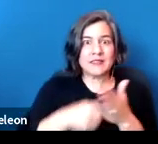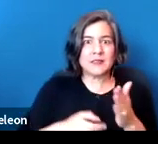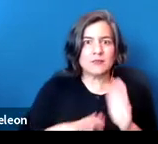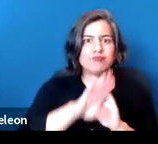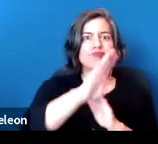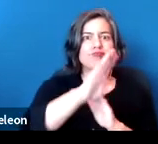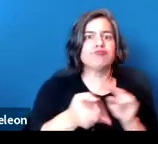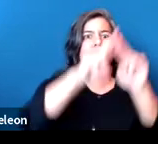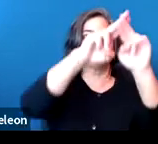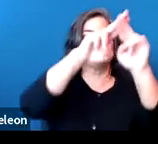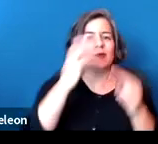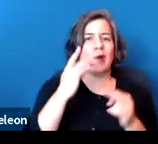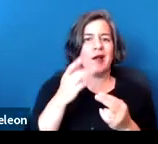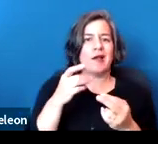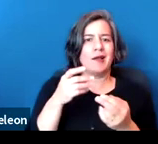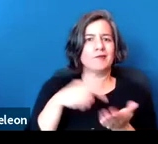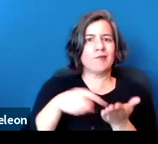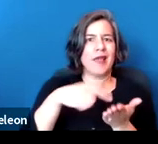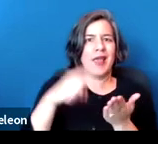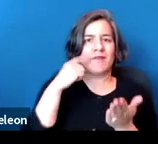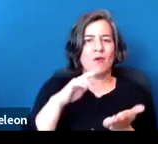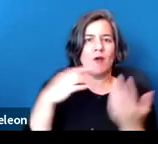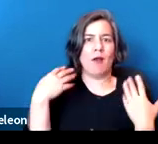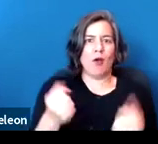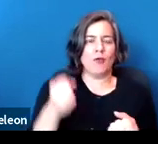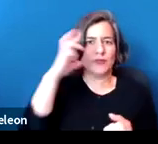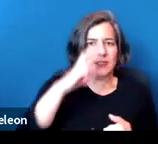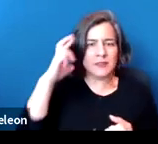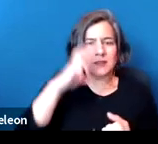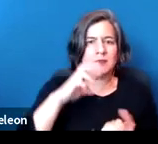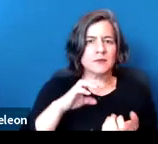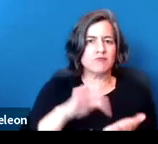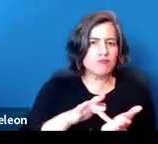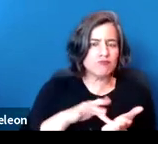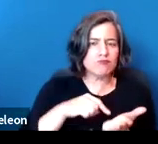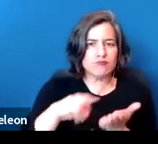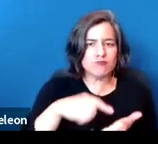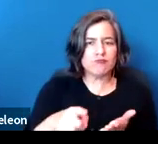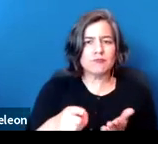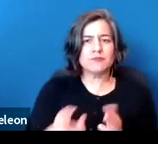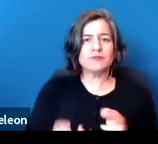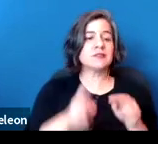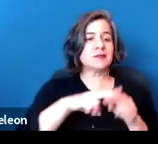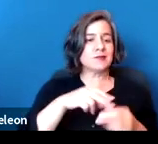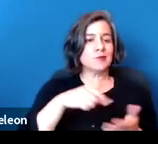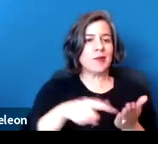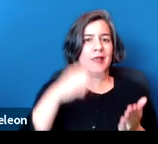to health impacts of COVID-19; and then increased cost for childcare or attending